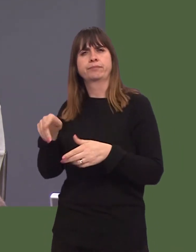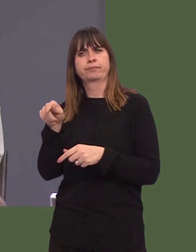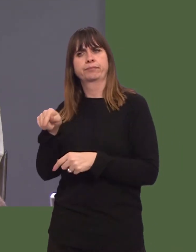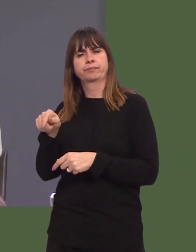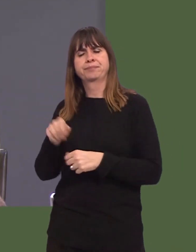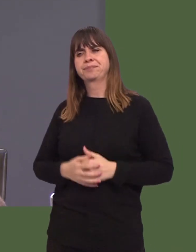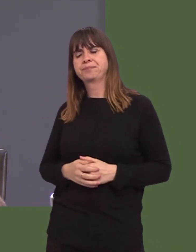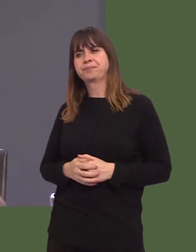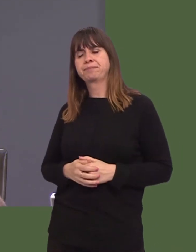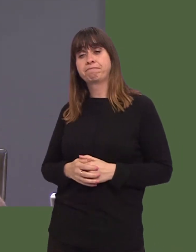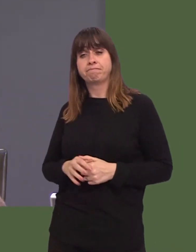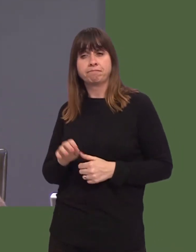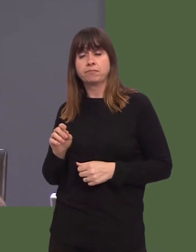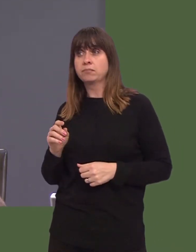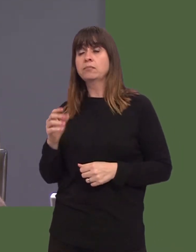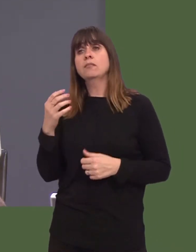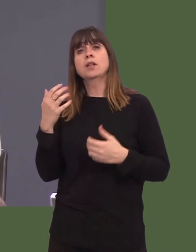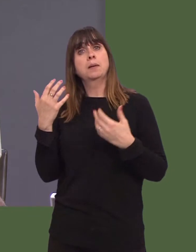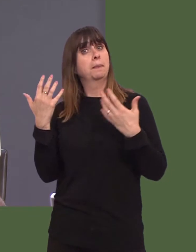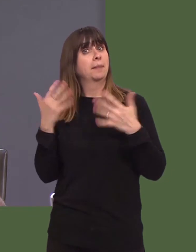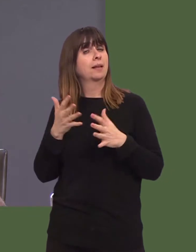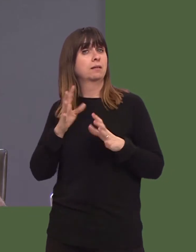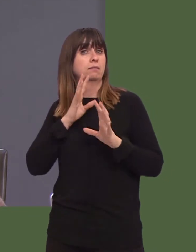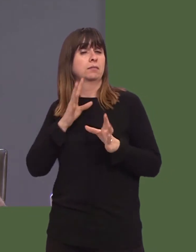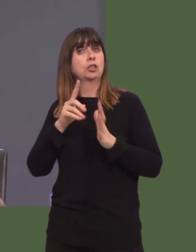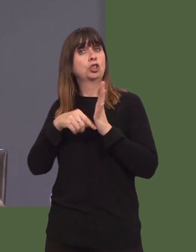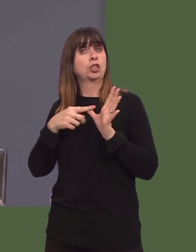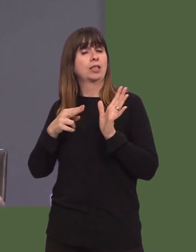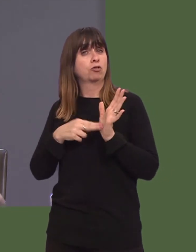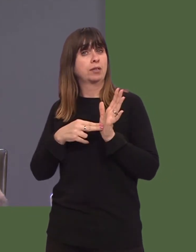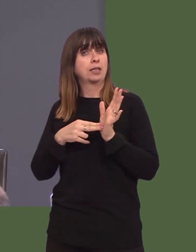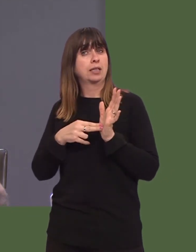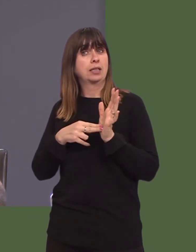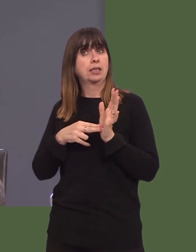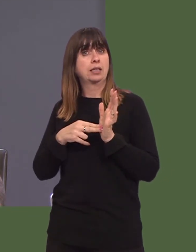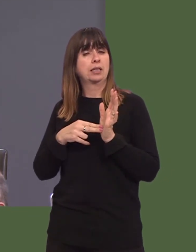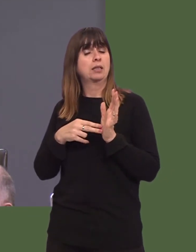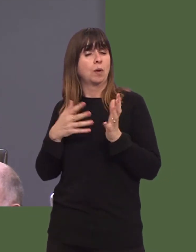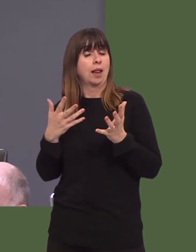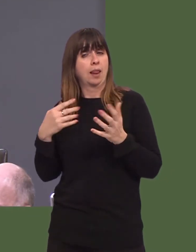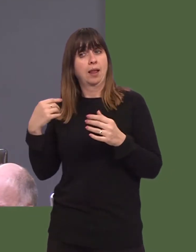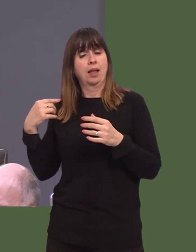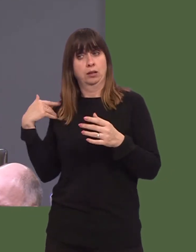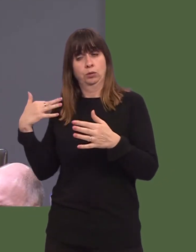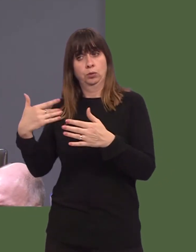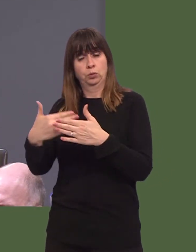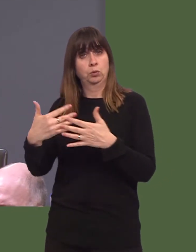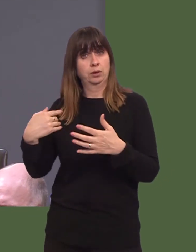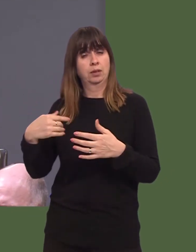I had the opportunity during January through to just this week of volunteering at the winter